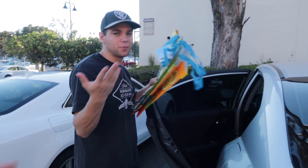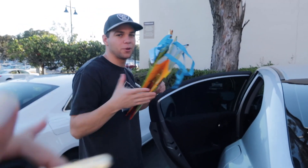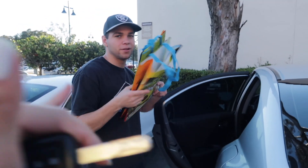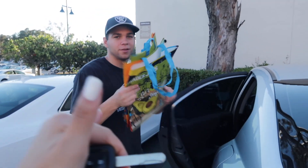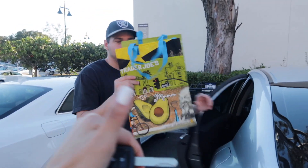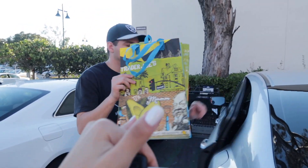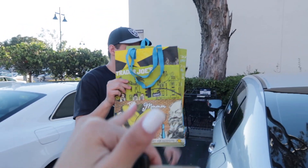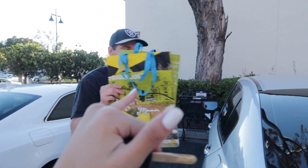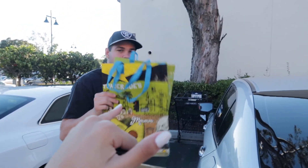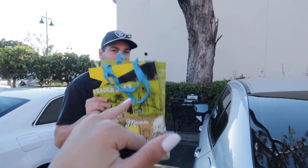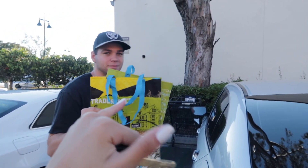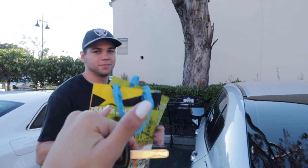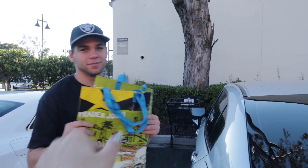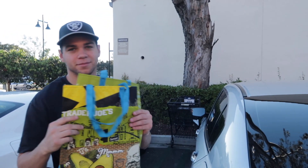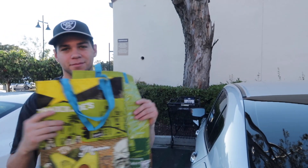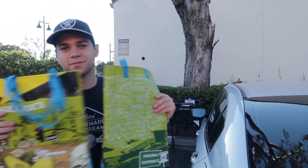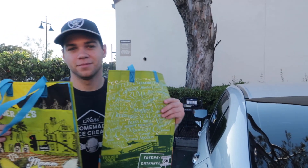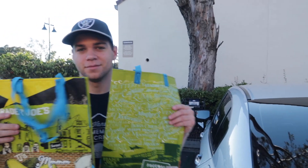but I brought them this time E: me too. I always forget too